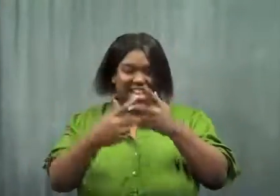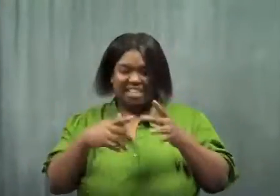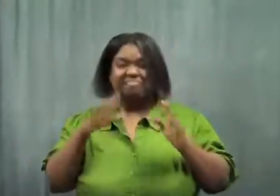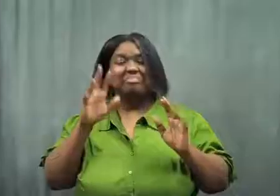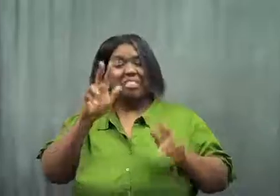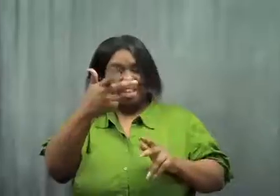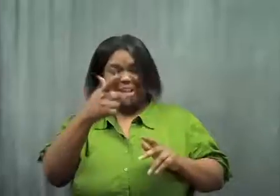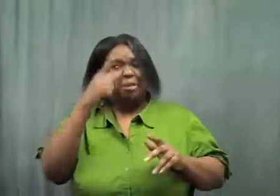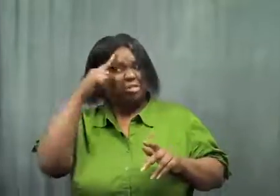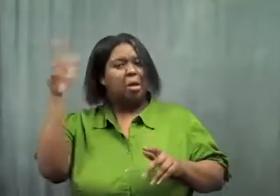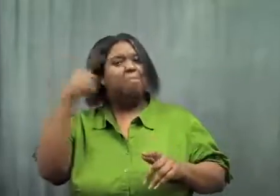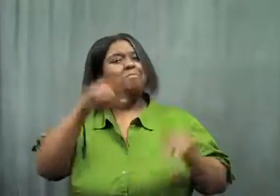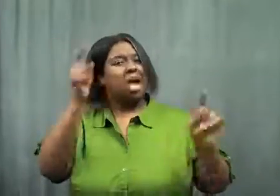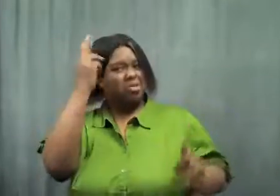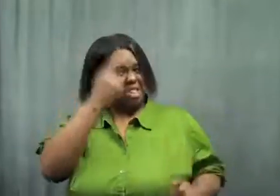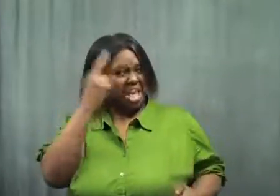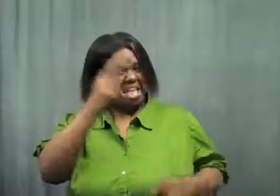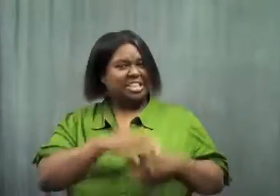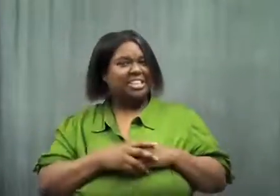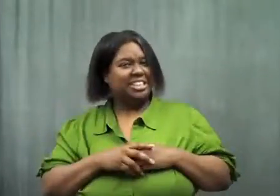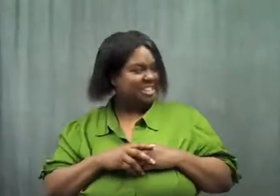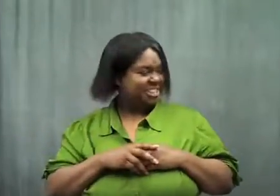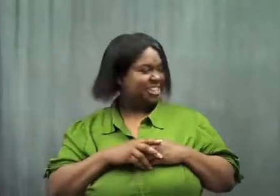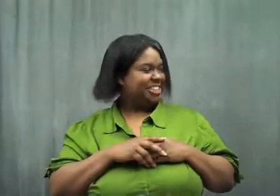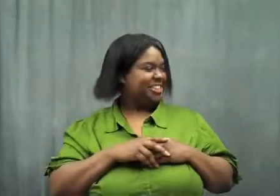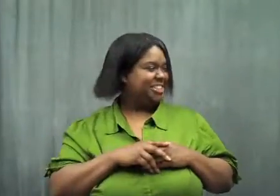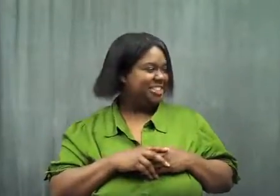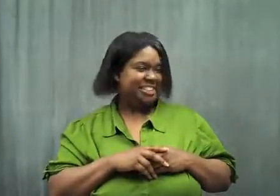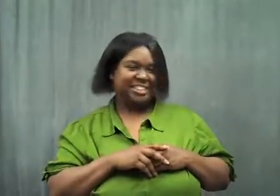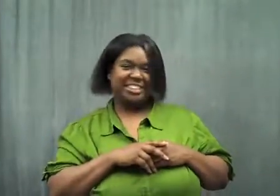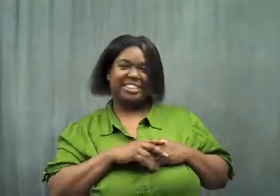I figured after the third time, he'd realize it. Guess what?